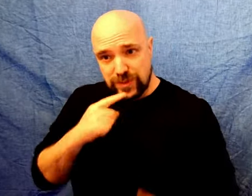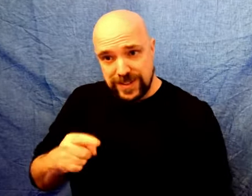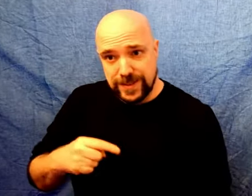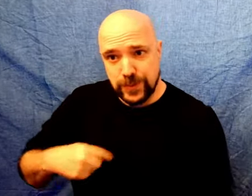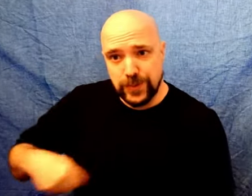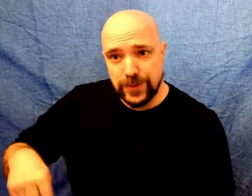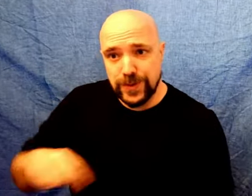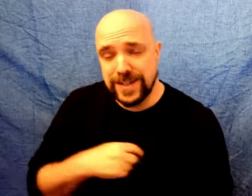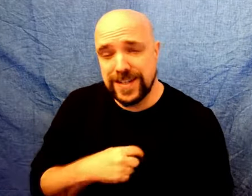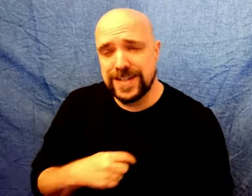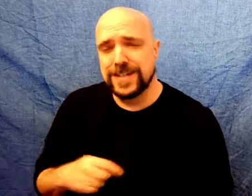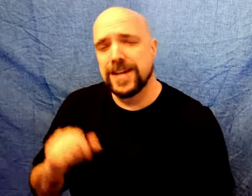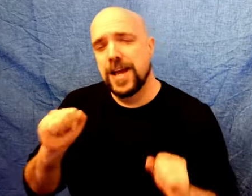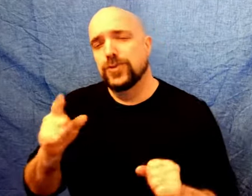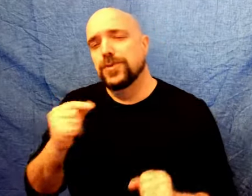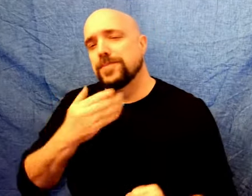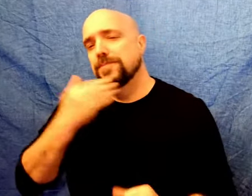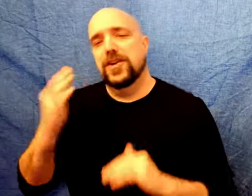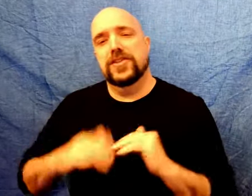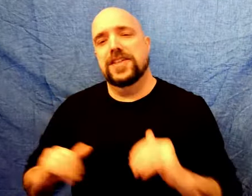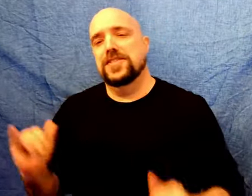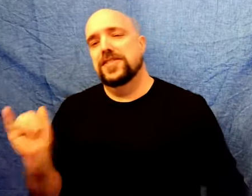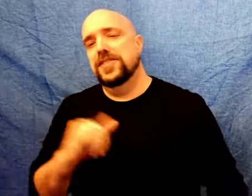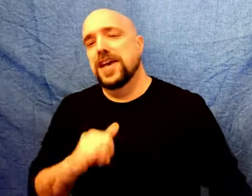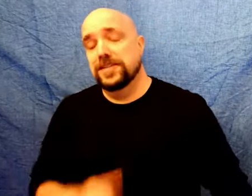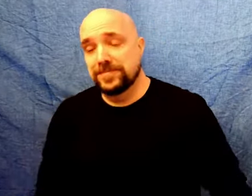Really, we all can do better than that.